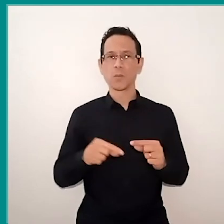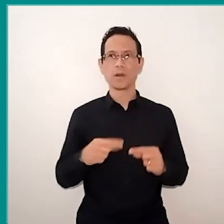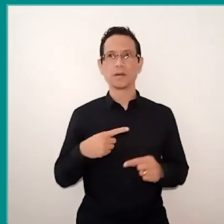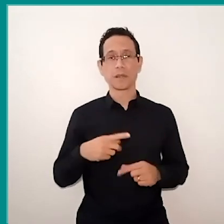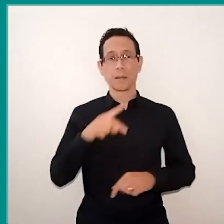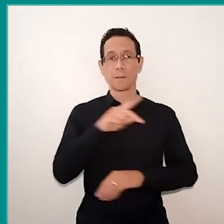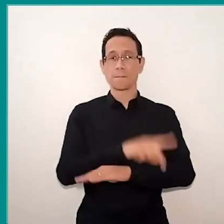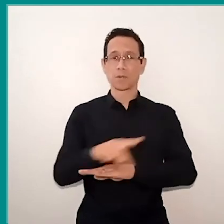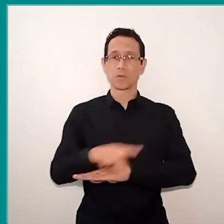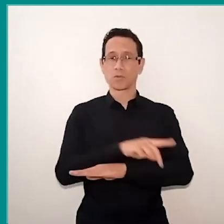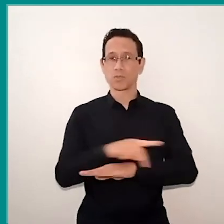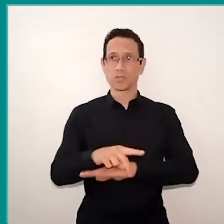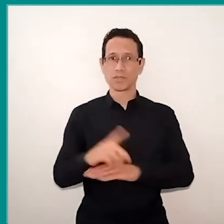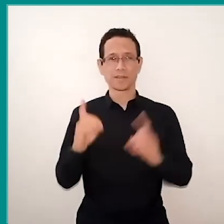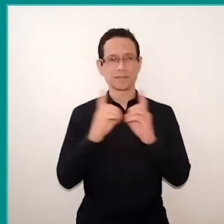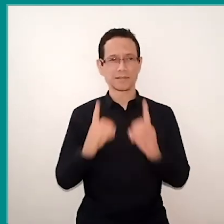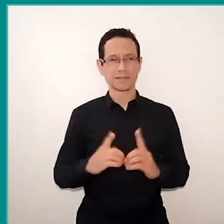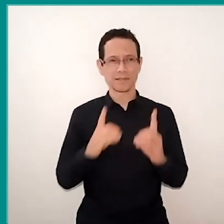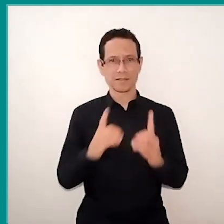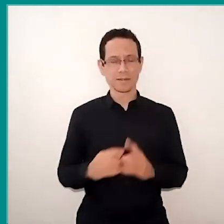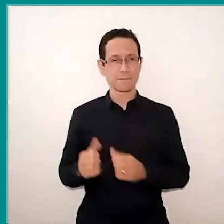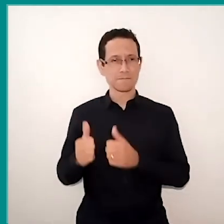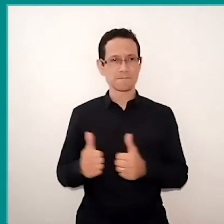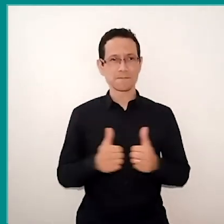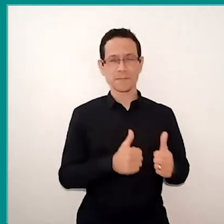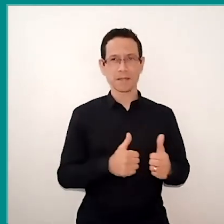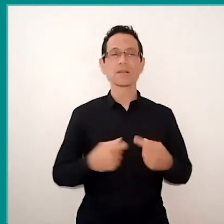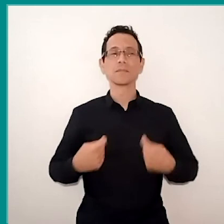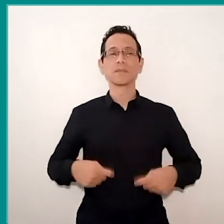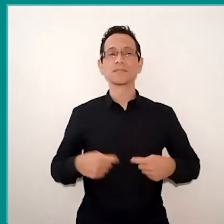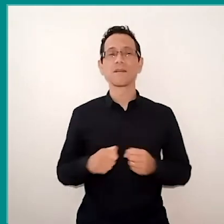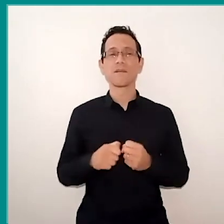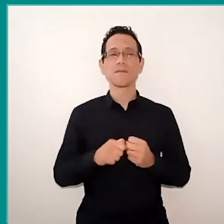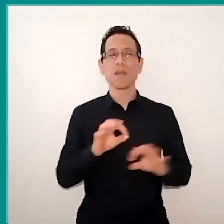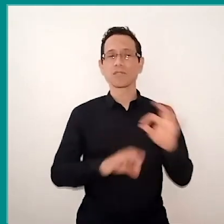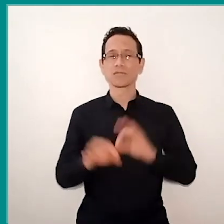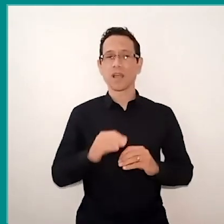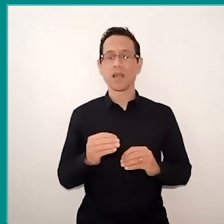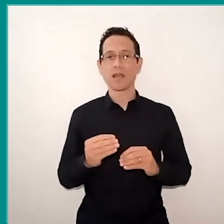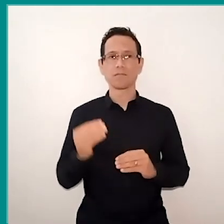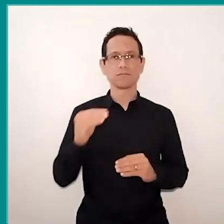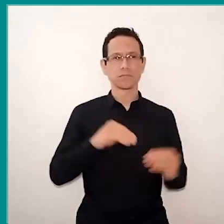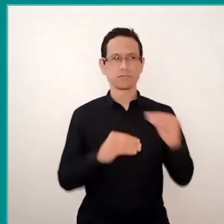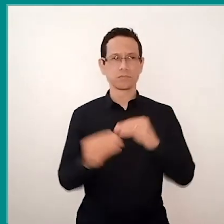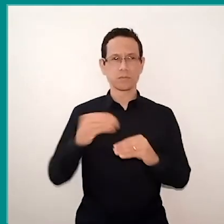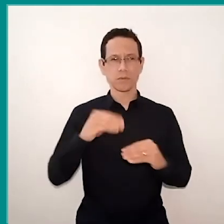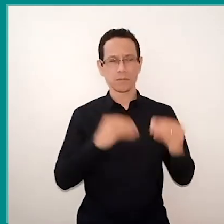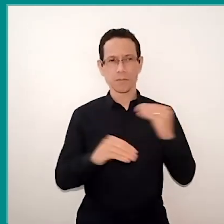have didactics, teach well, what you need to do is assemble, as Glaucio said, set up a scenario,